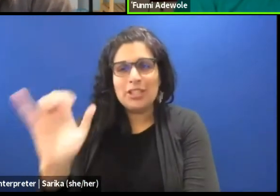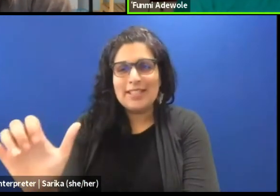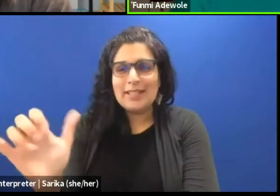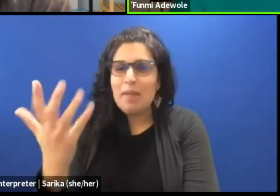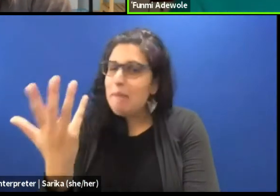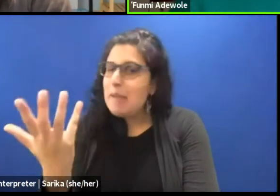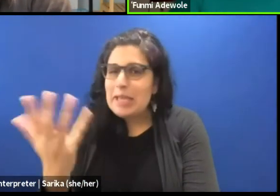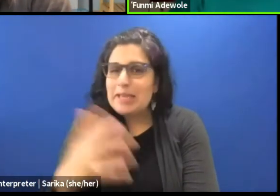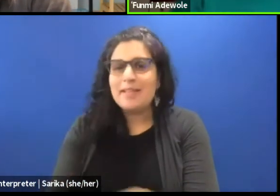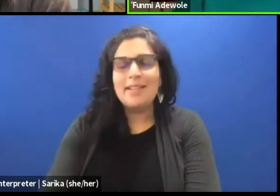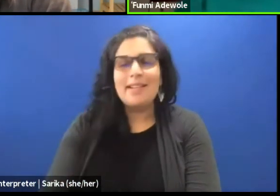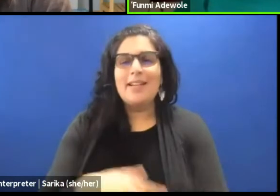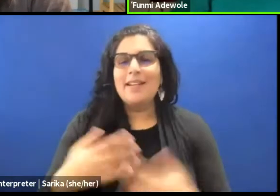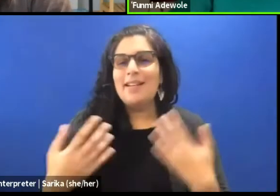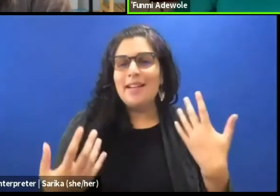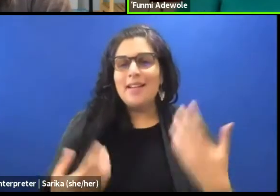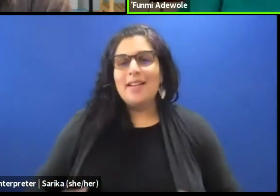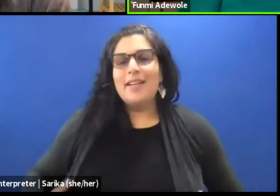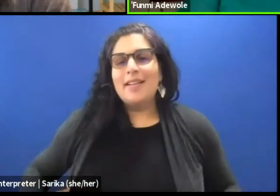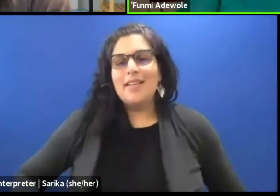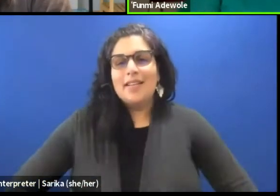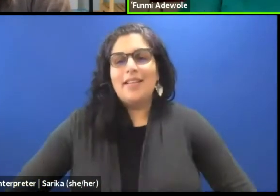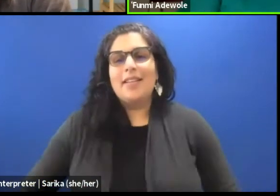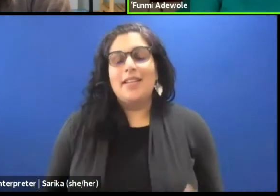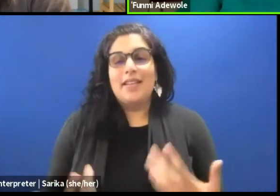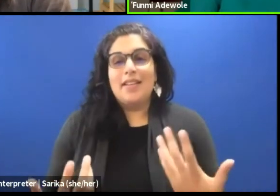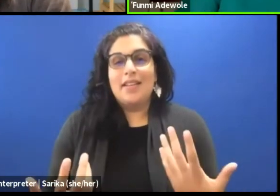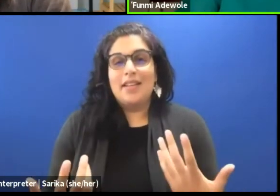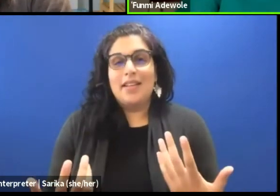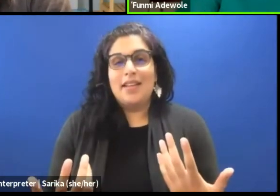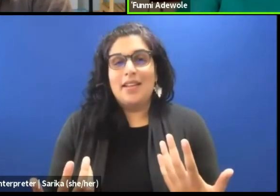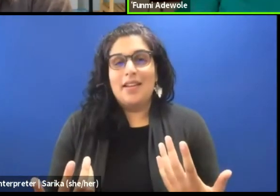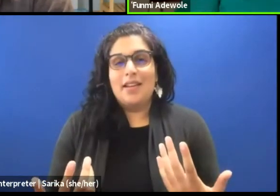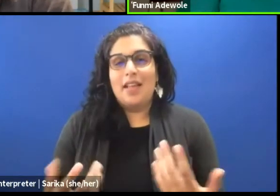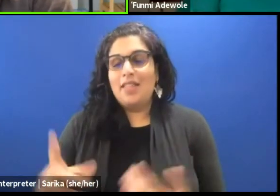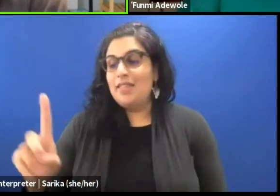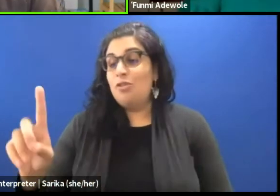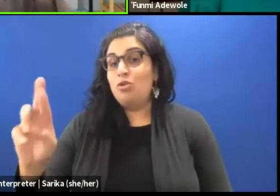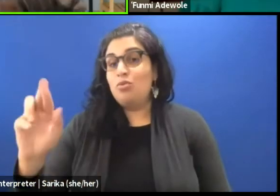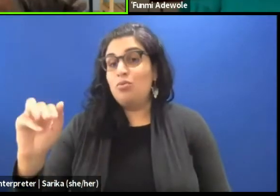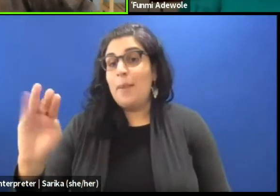In terms of the dramaturgy as listener here? Absolutely.